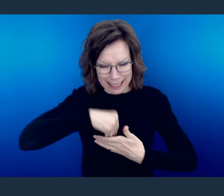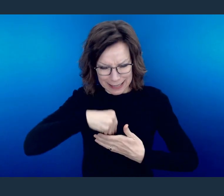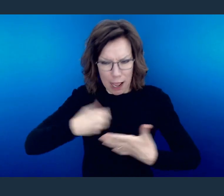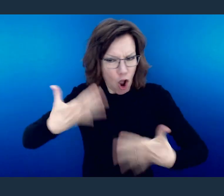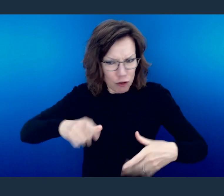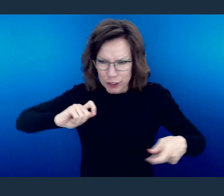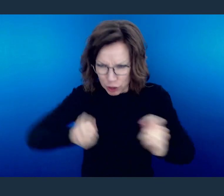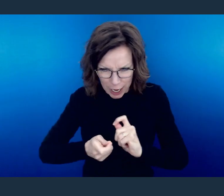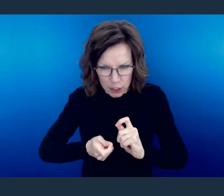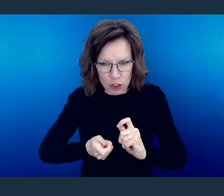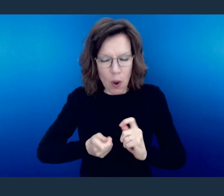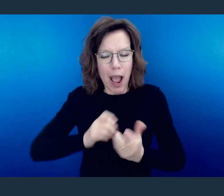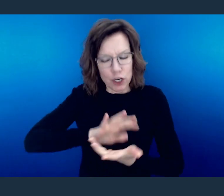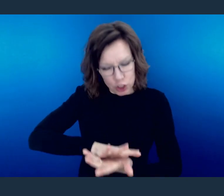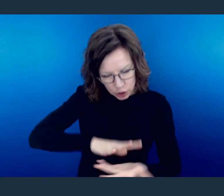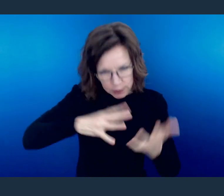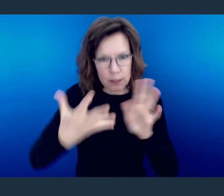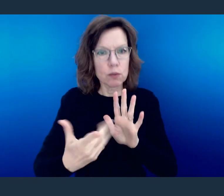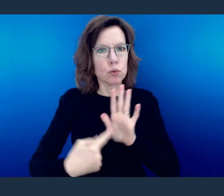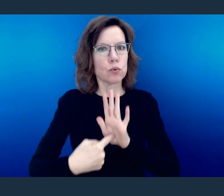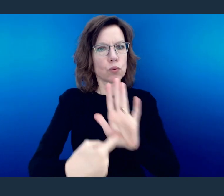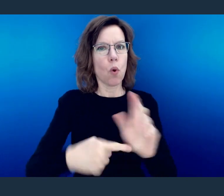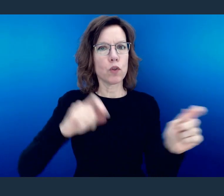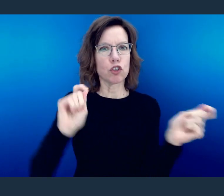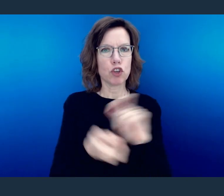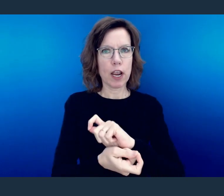Let me give you that definition again.